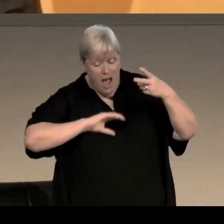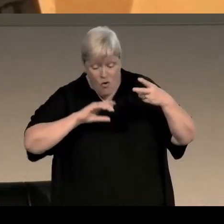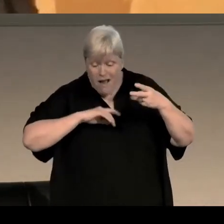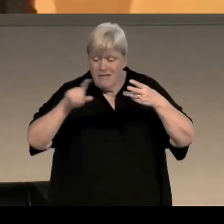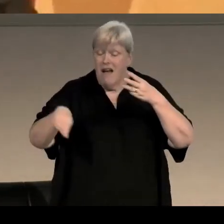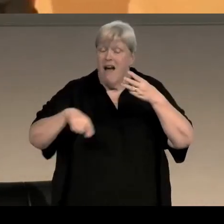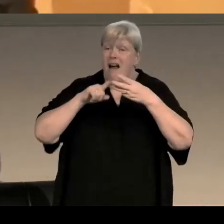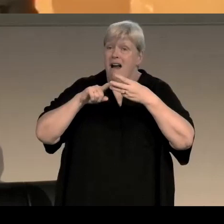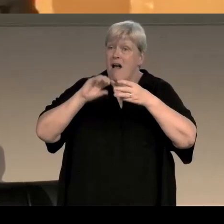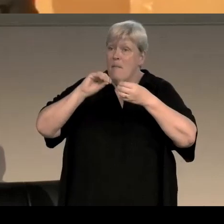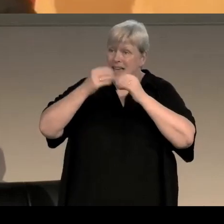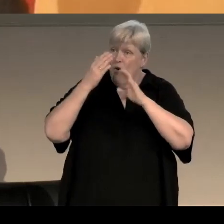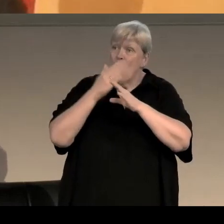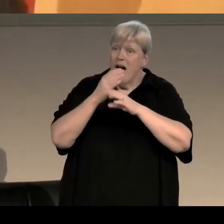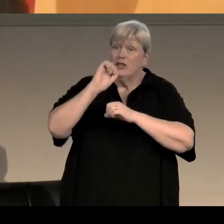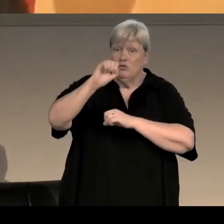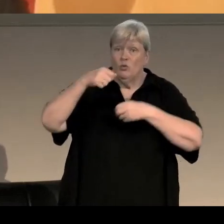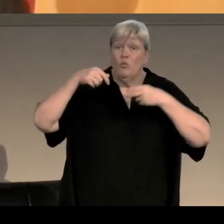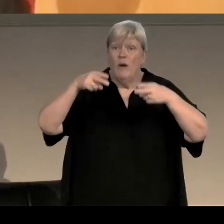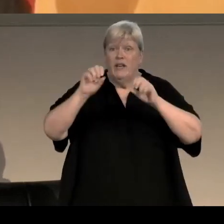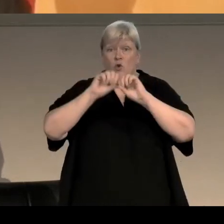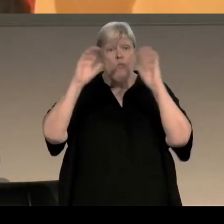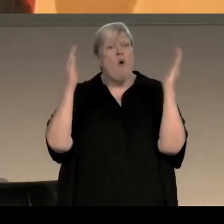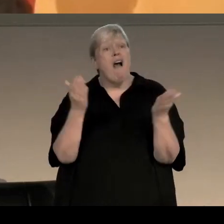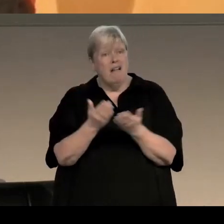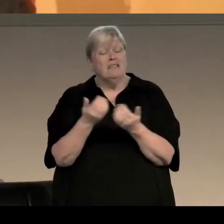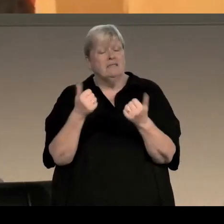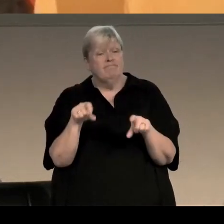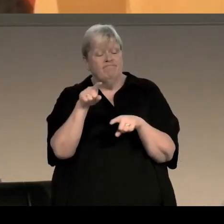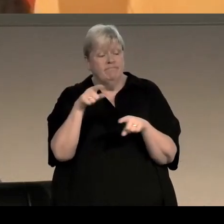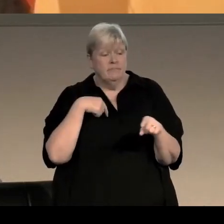then make that work in your world of storytelling" and so far I think I've been very